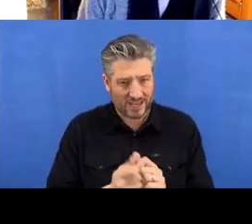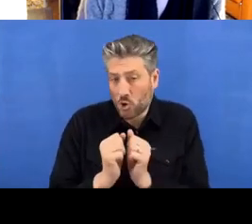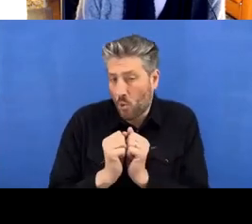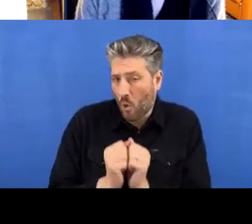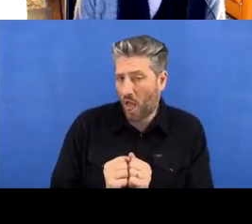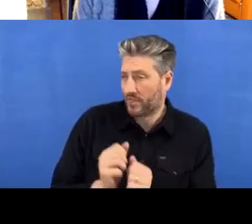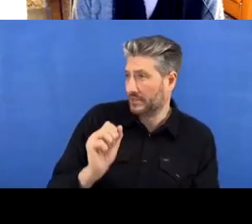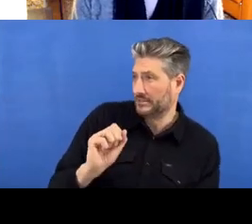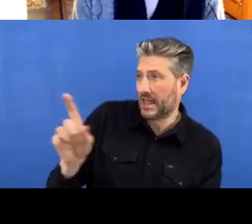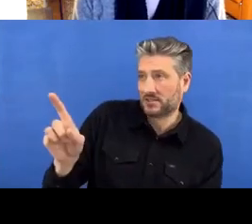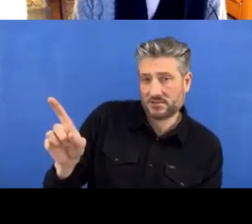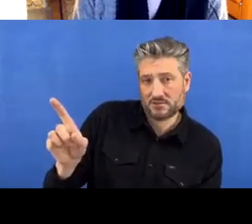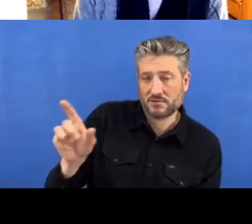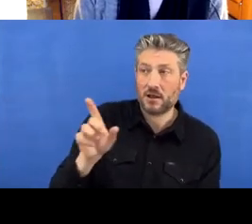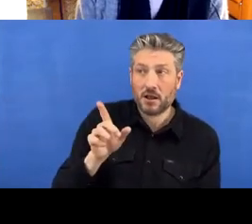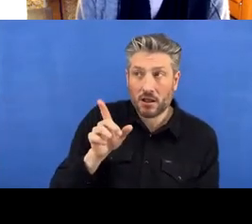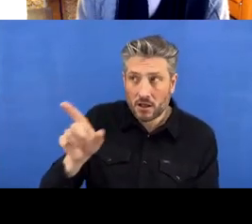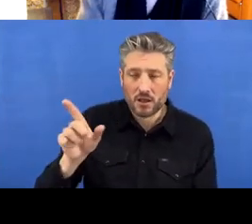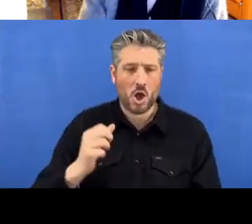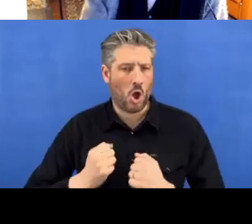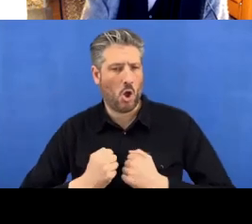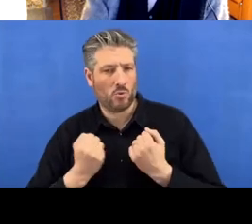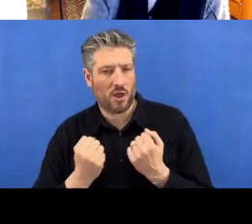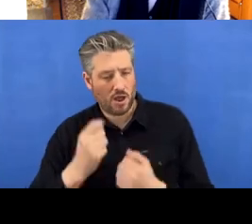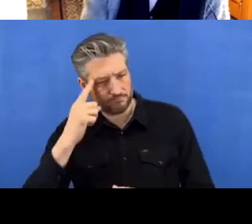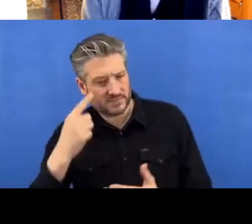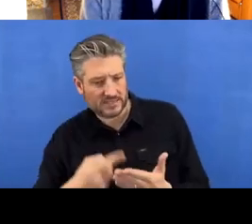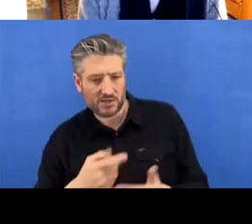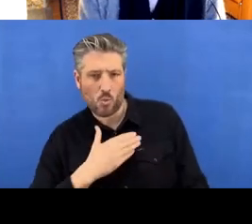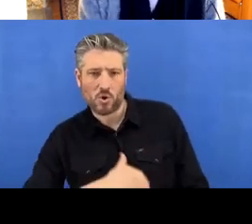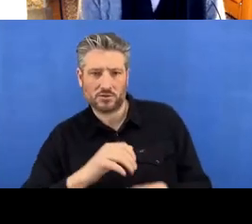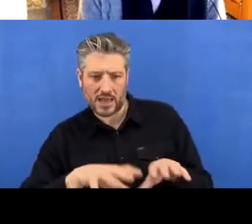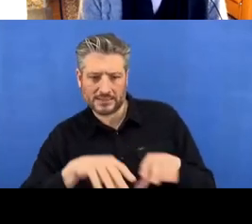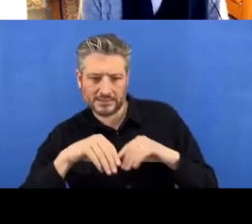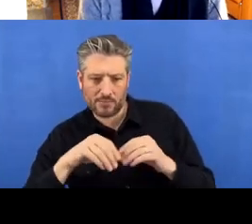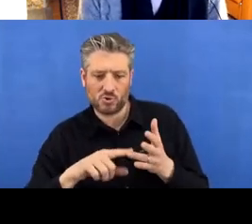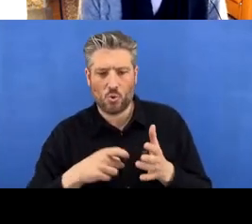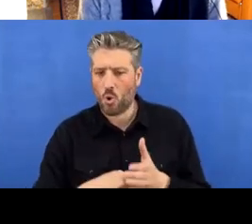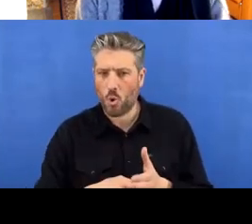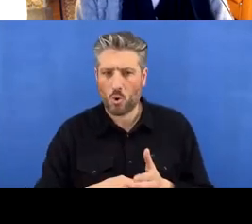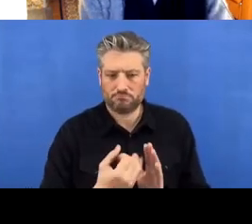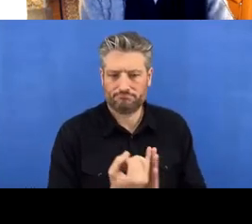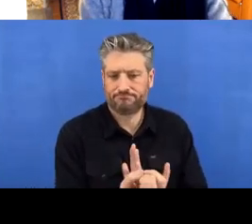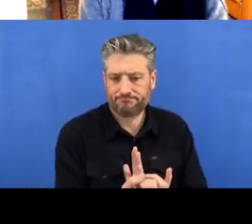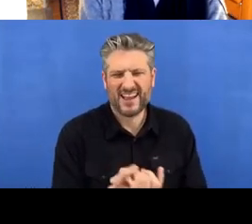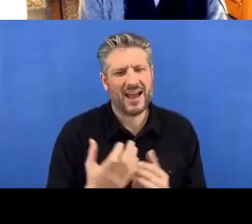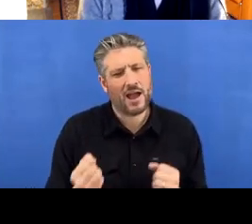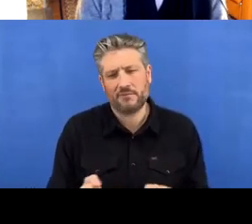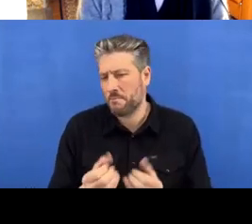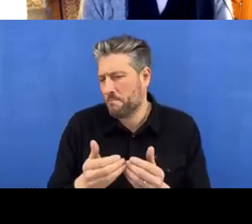to integrate it or not. Obviously there's a lot more jargon, it's unfortunately one of those kind of fields, computer science.